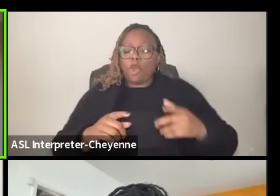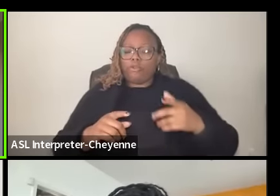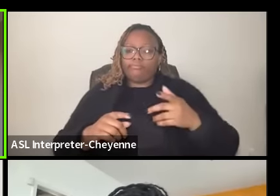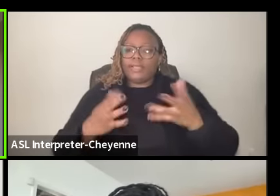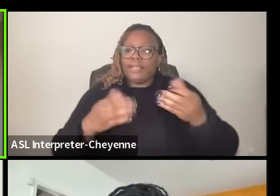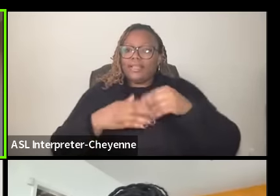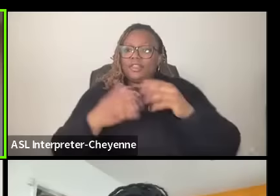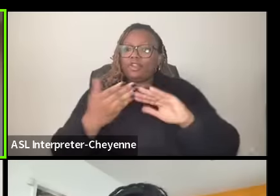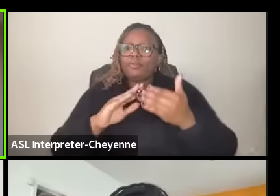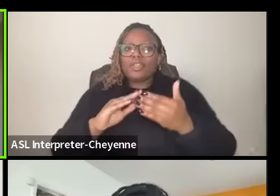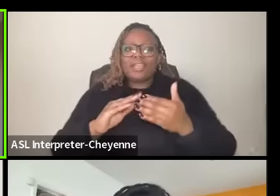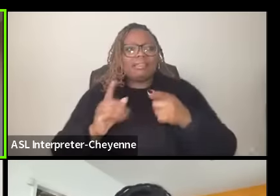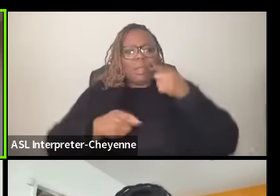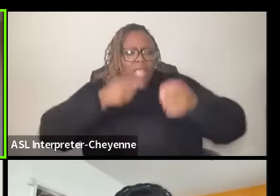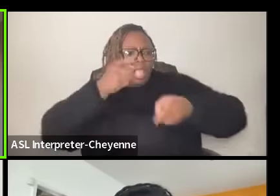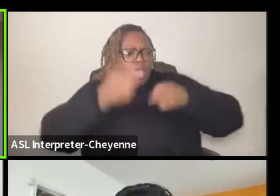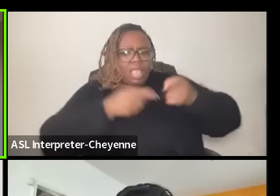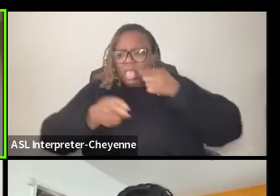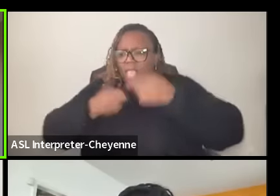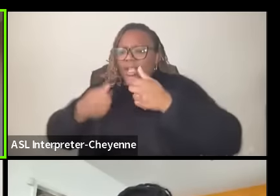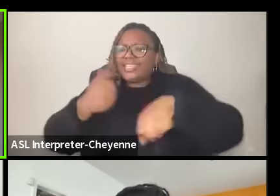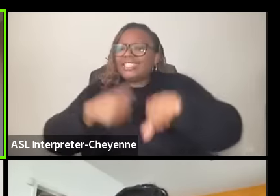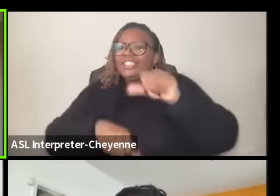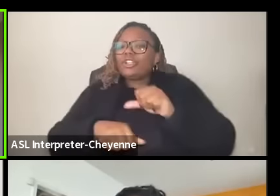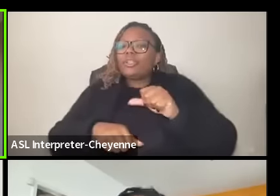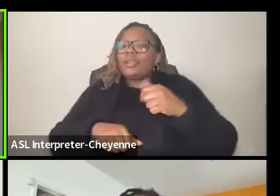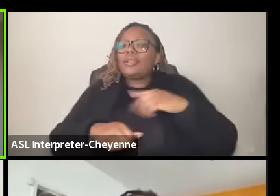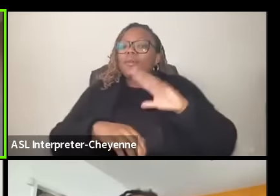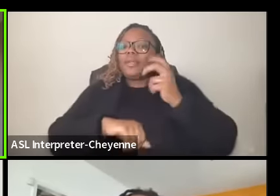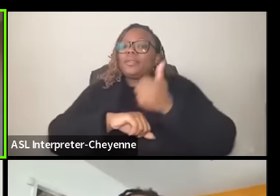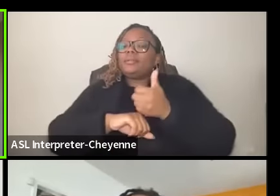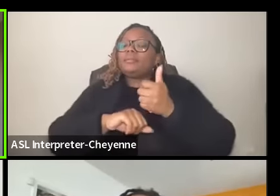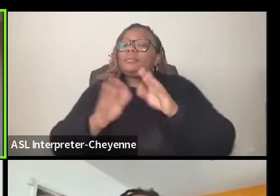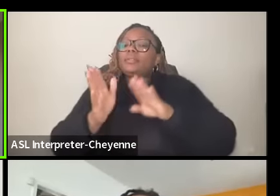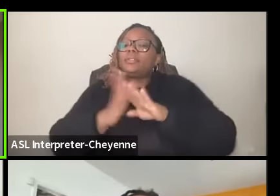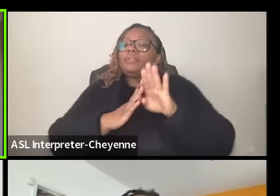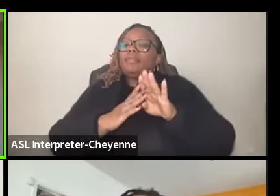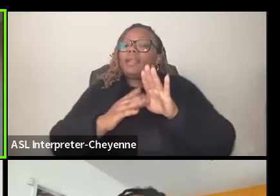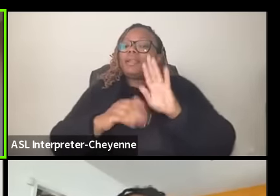had a set of principles by which we determined you know who are our comrades you know who are